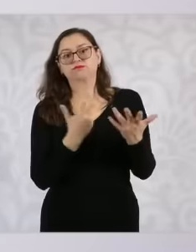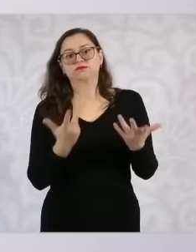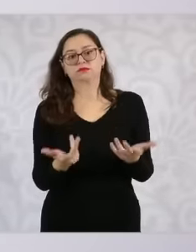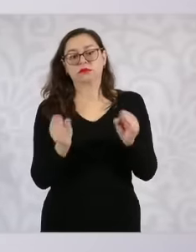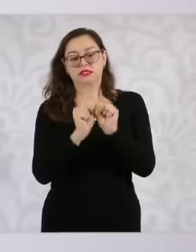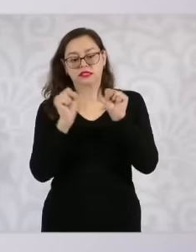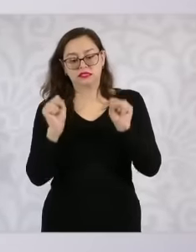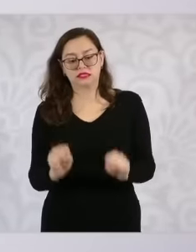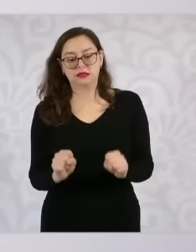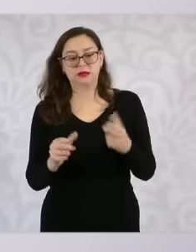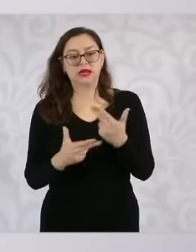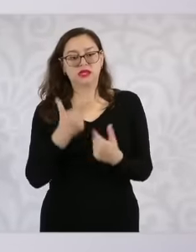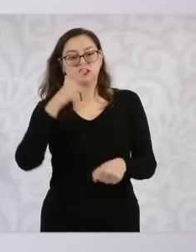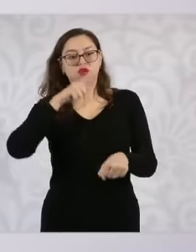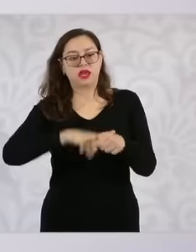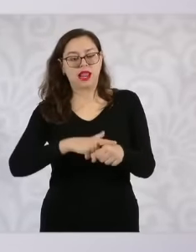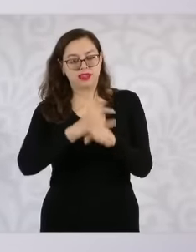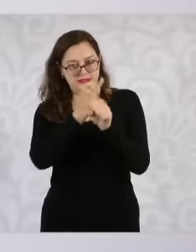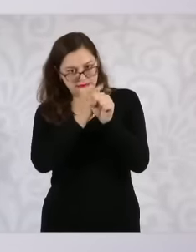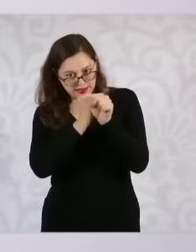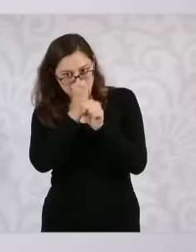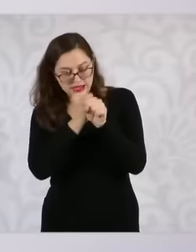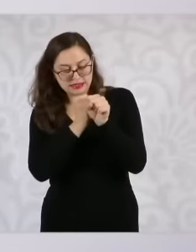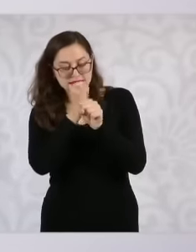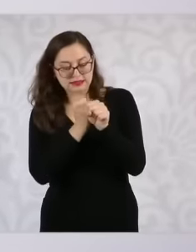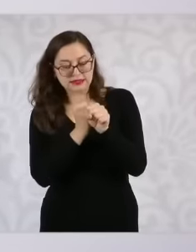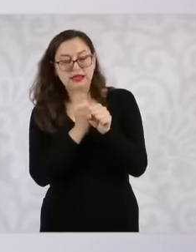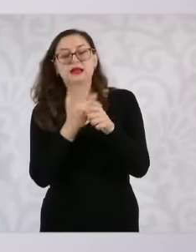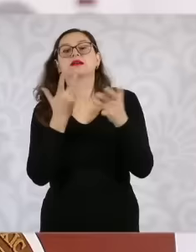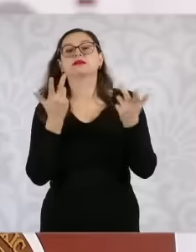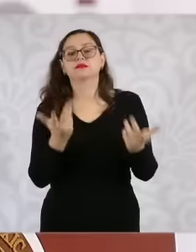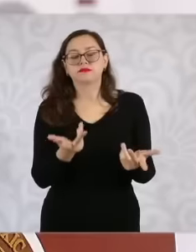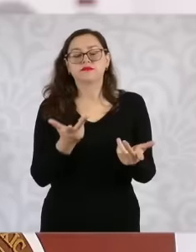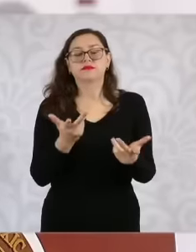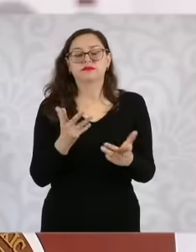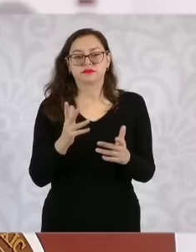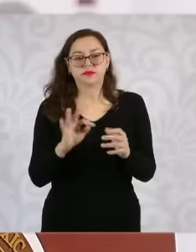Intelligence System. We will have better investigation capabilities to better combat crime